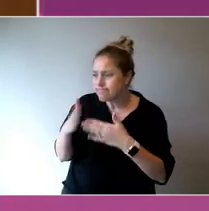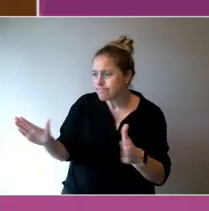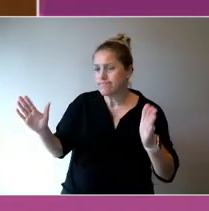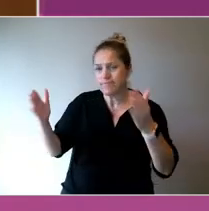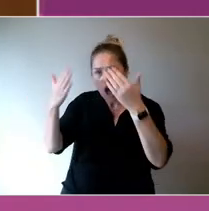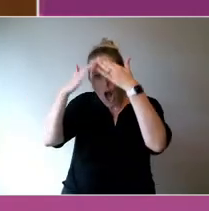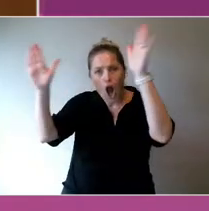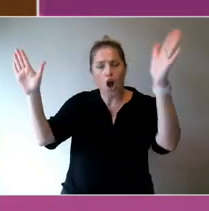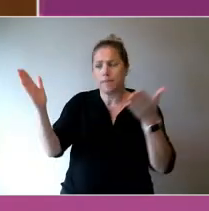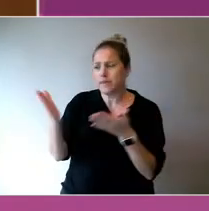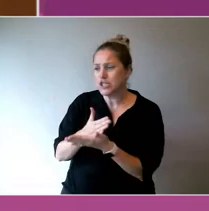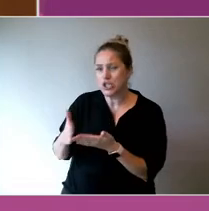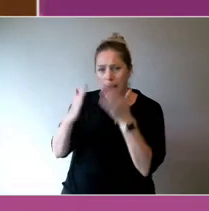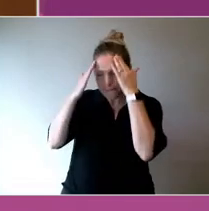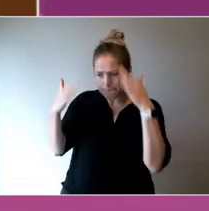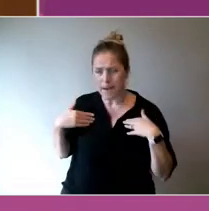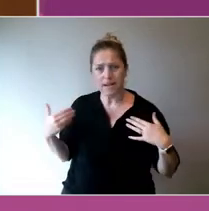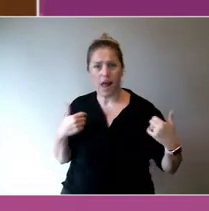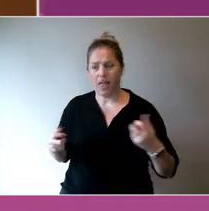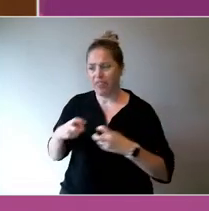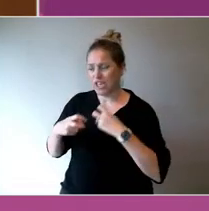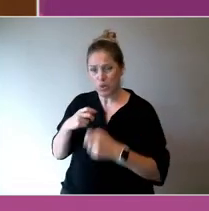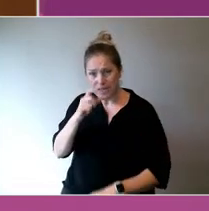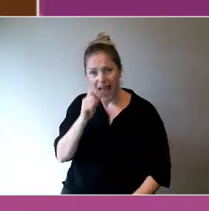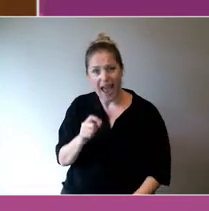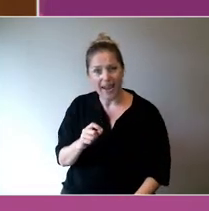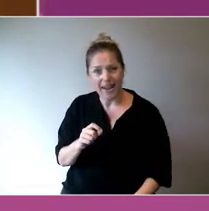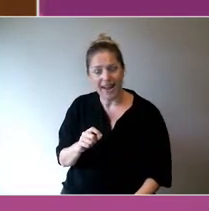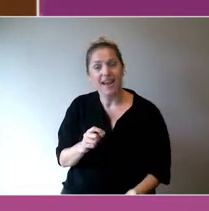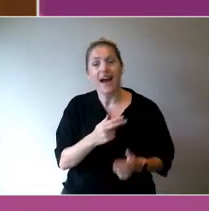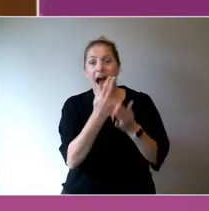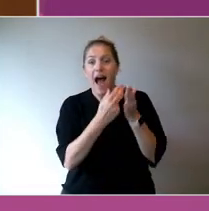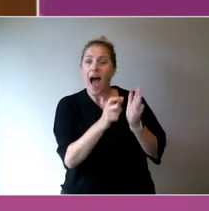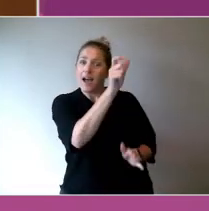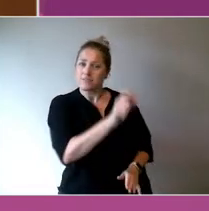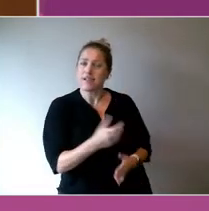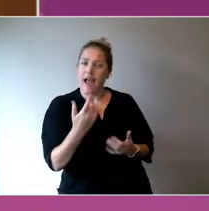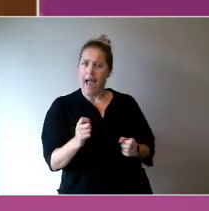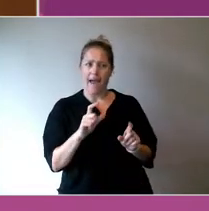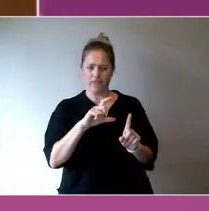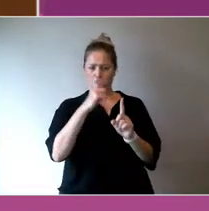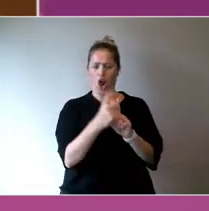We have the cultural resources. There isn't enough in communities now.